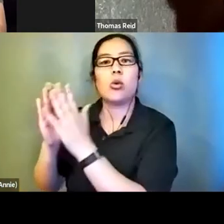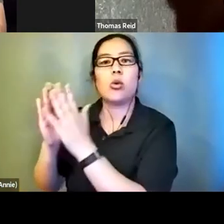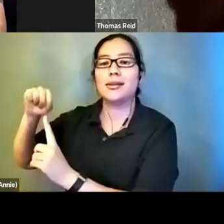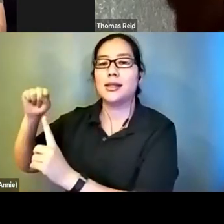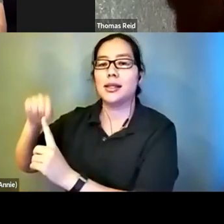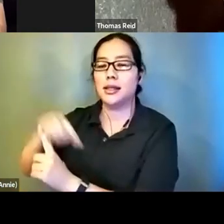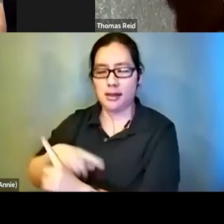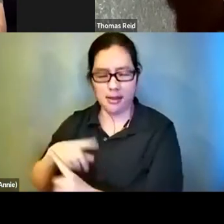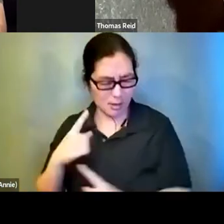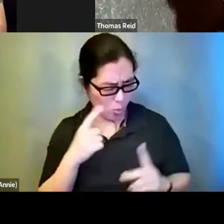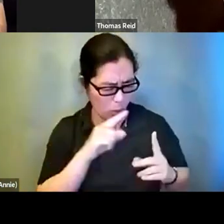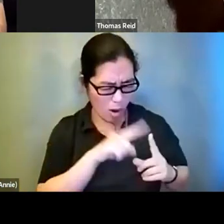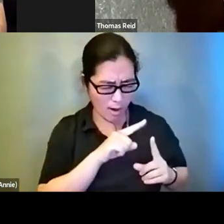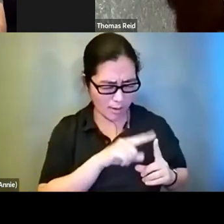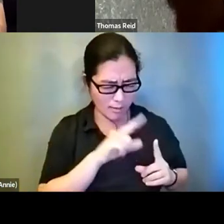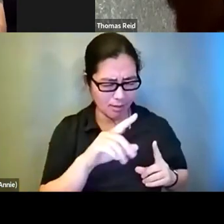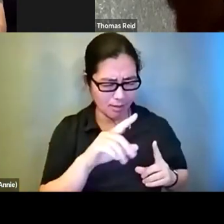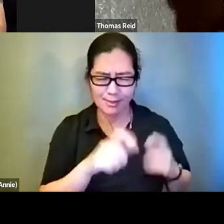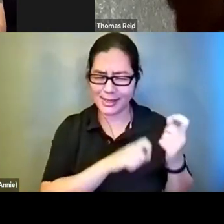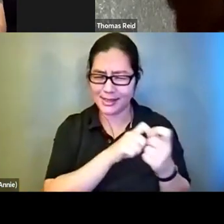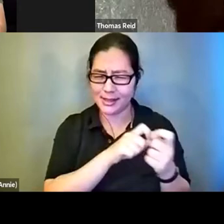is America which is incredible and you recoll you should check